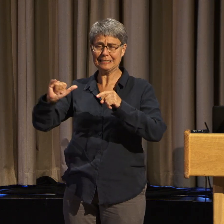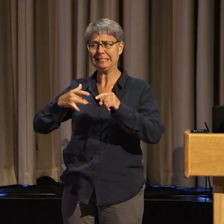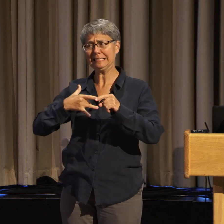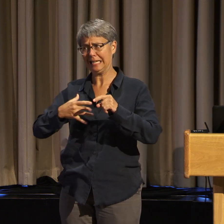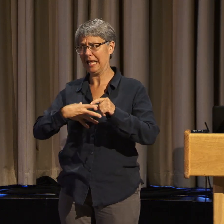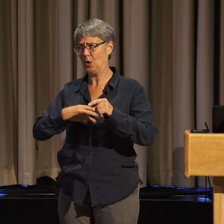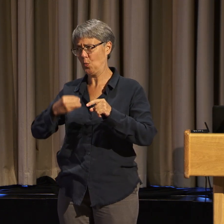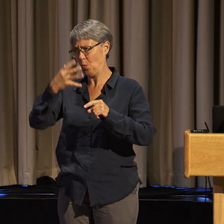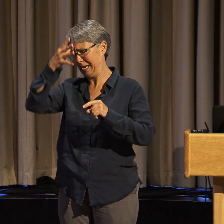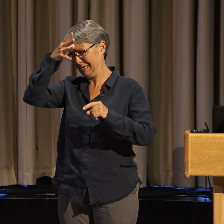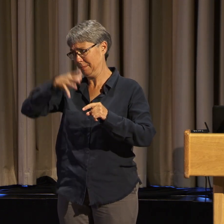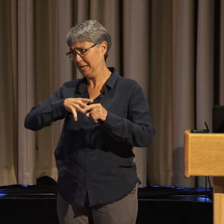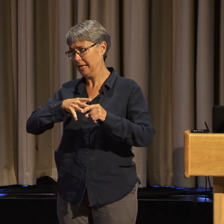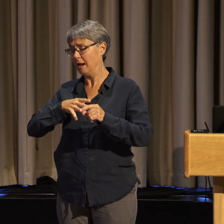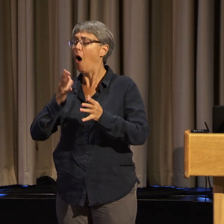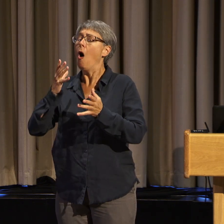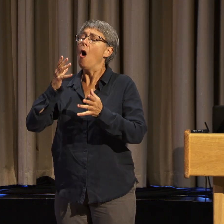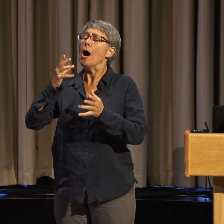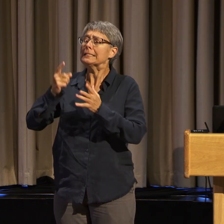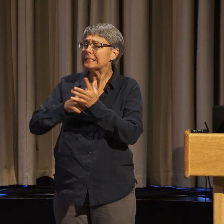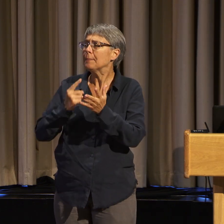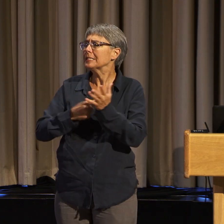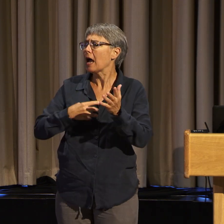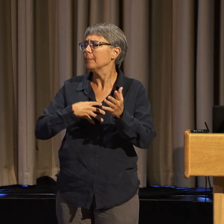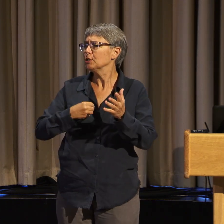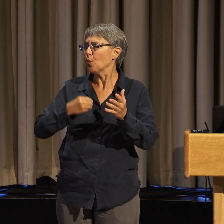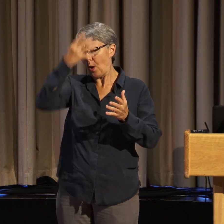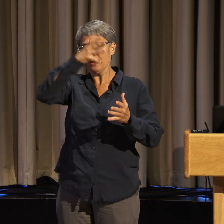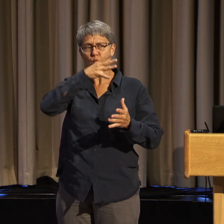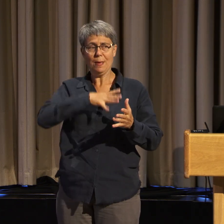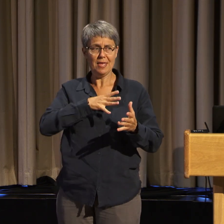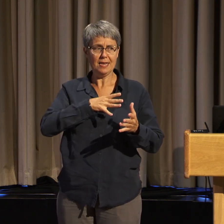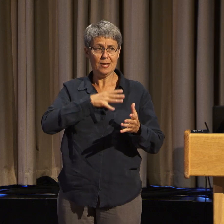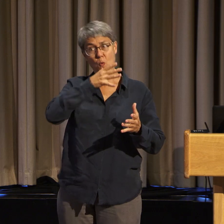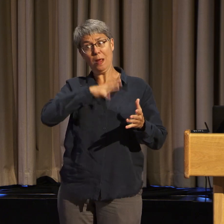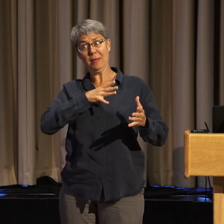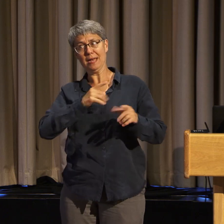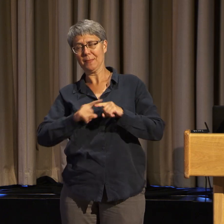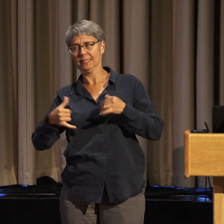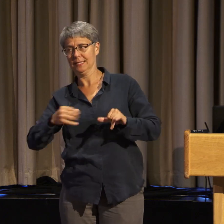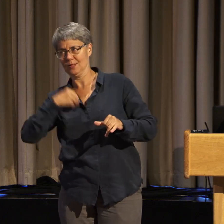but it was still white women leading.